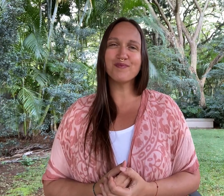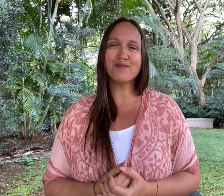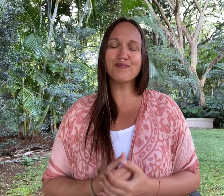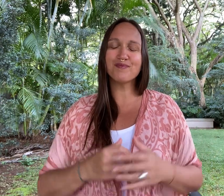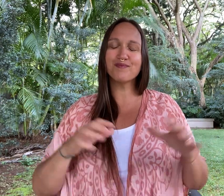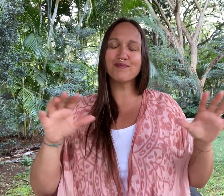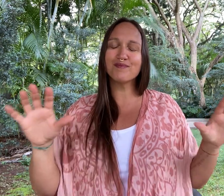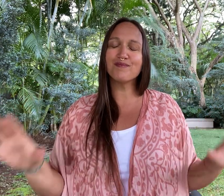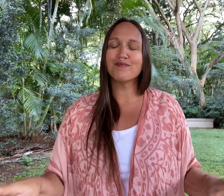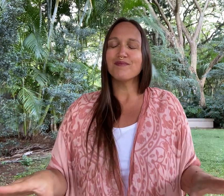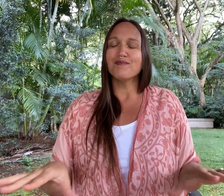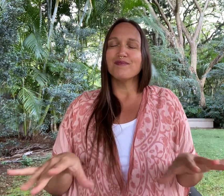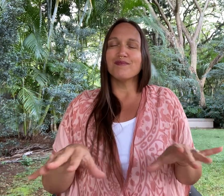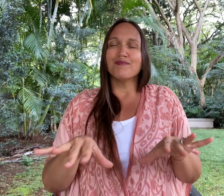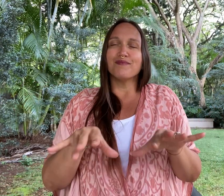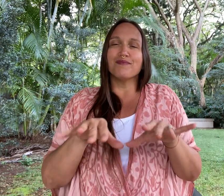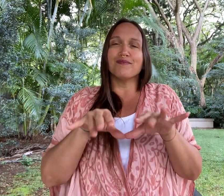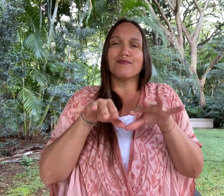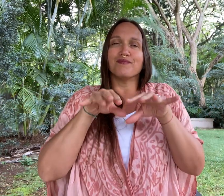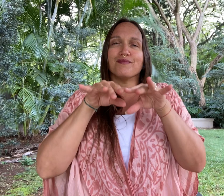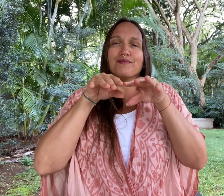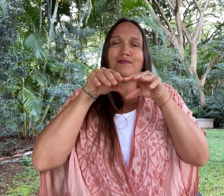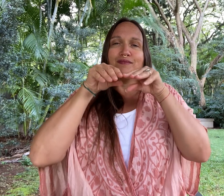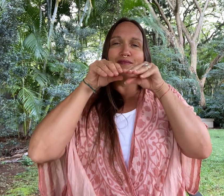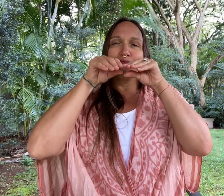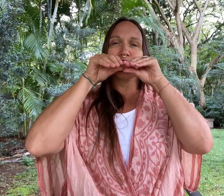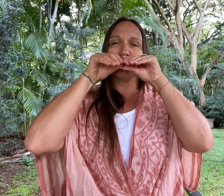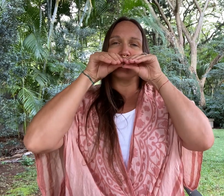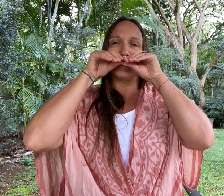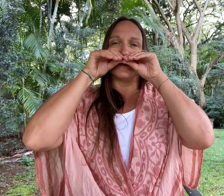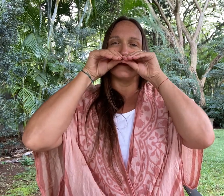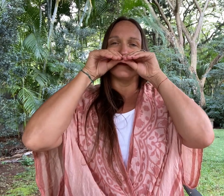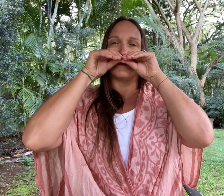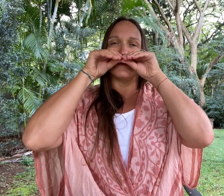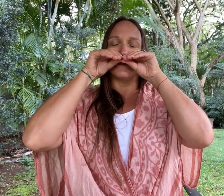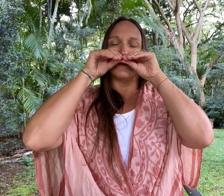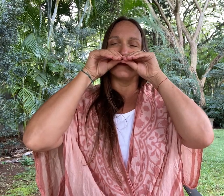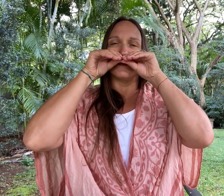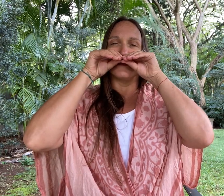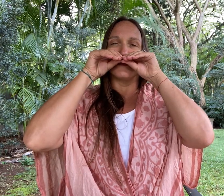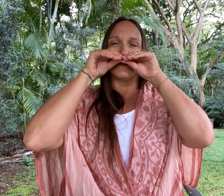Inhale to pause.